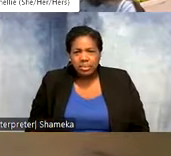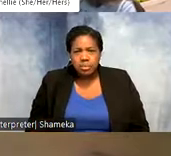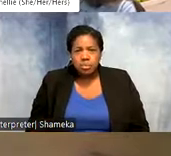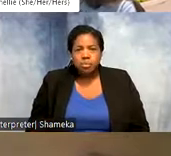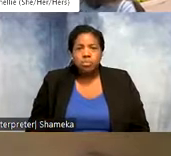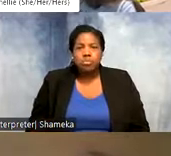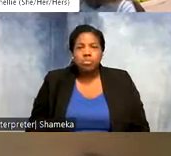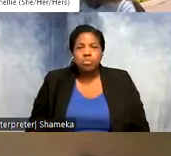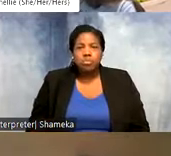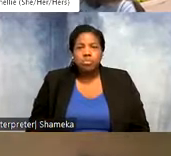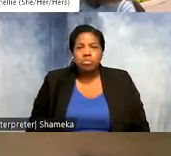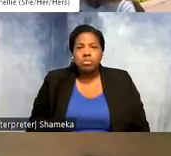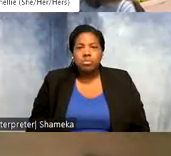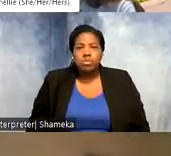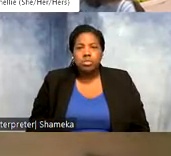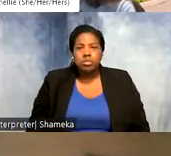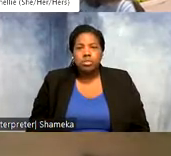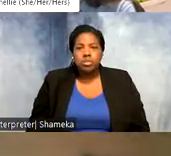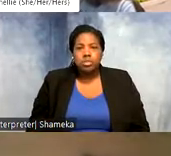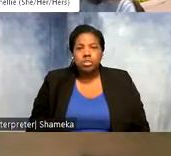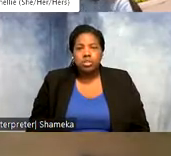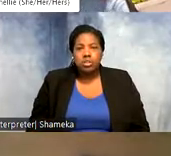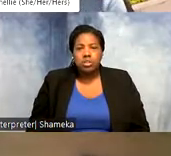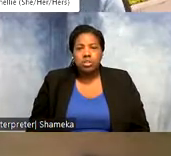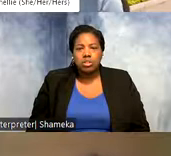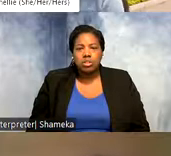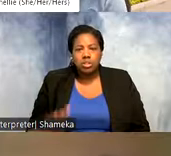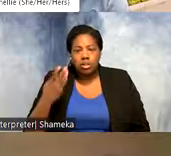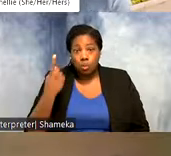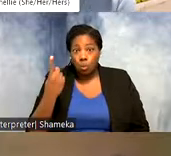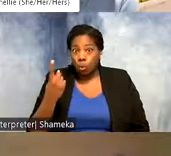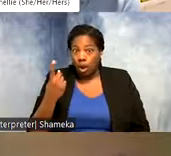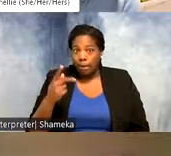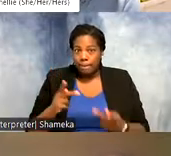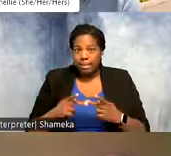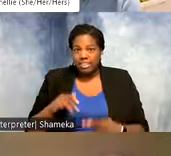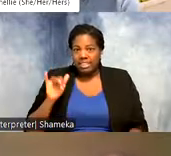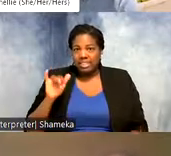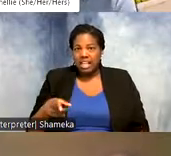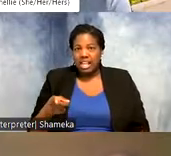There you go. There's a lone blue point down here that's something that I would see and say